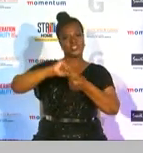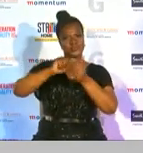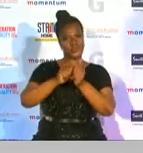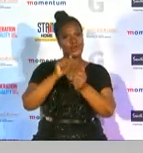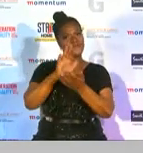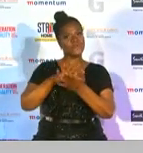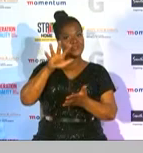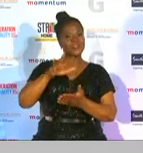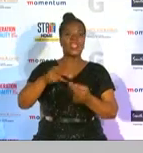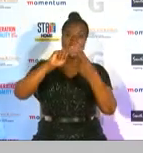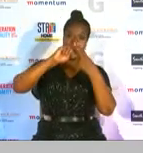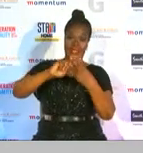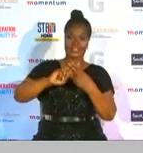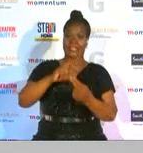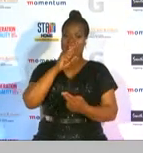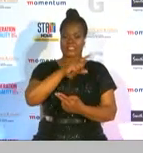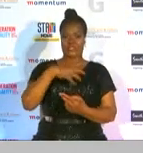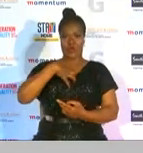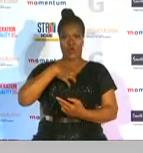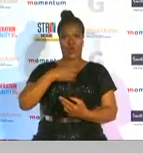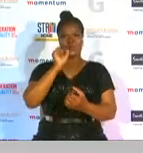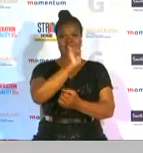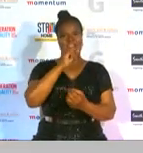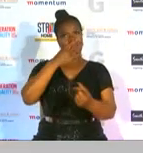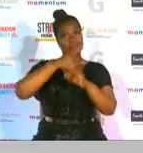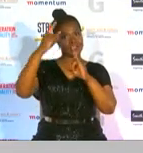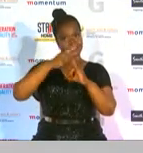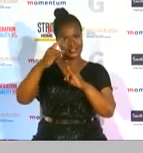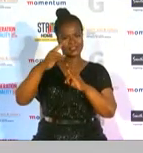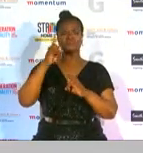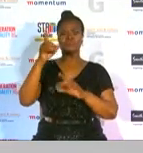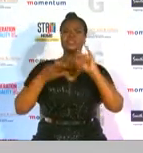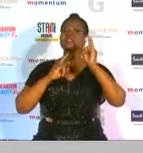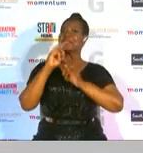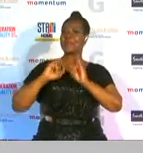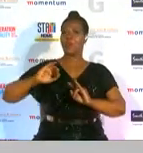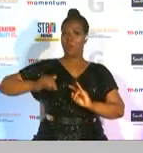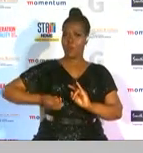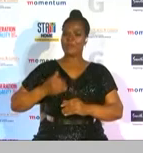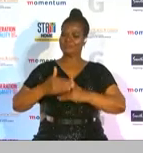owns her success as we continue to celebrate women who have made continuous strides in their sporting